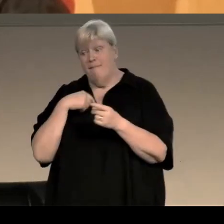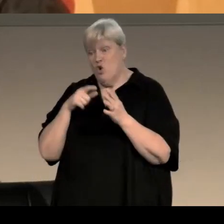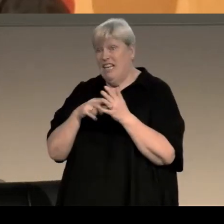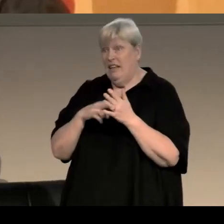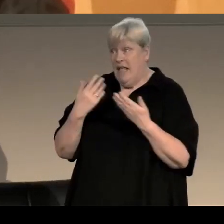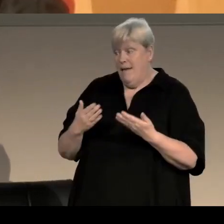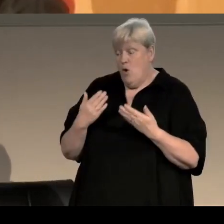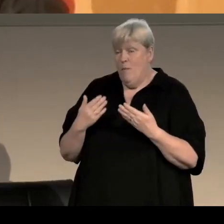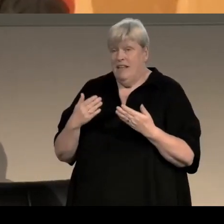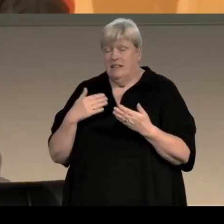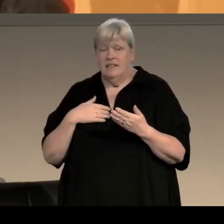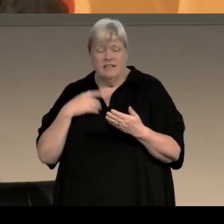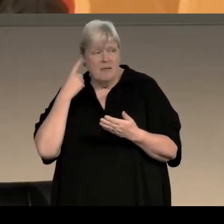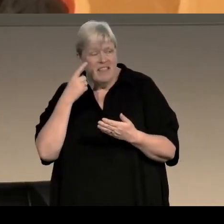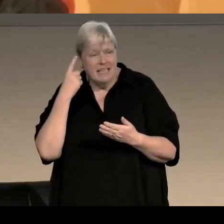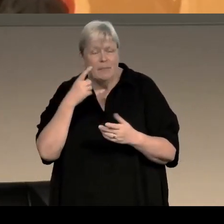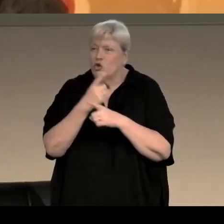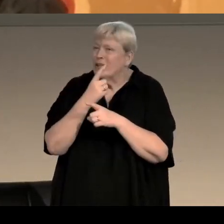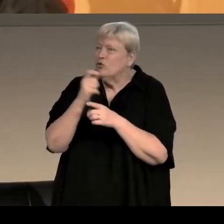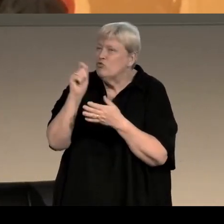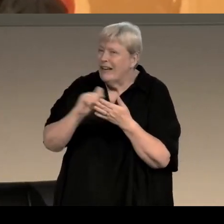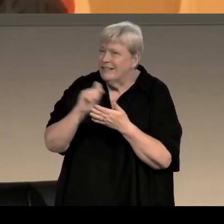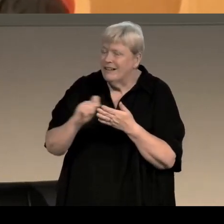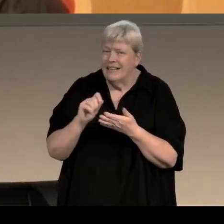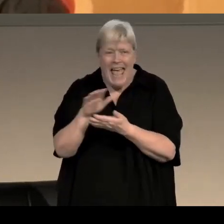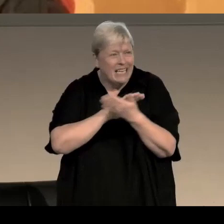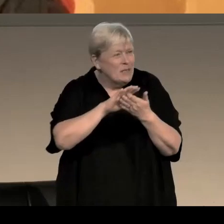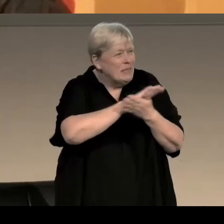and so I've been talking to the writer about it and and explaining it and it's just